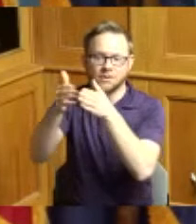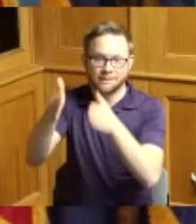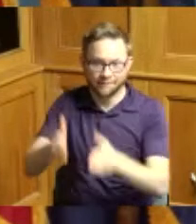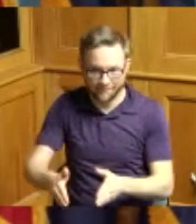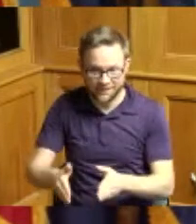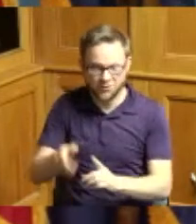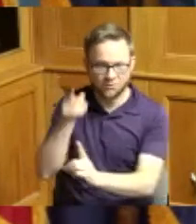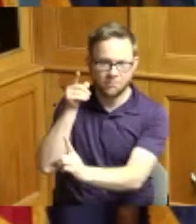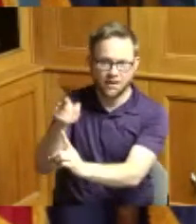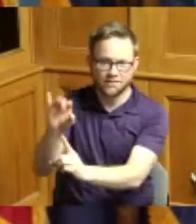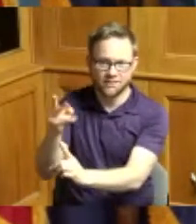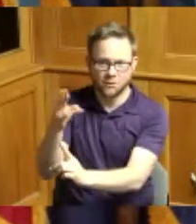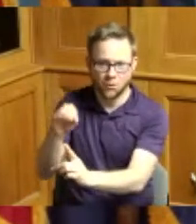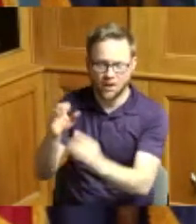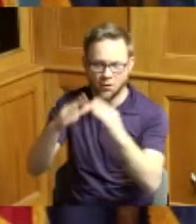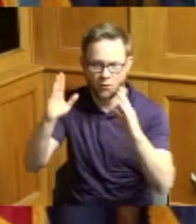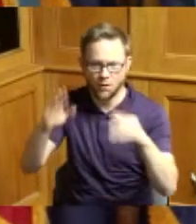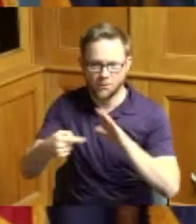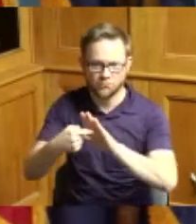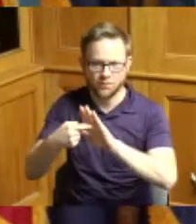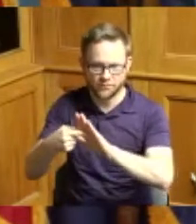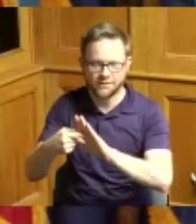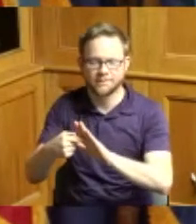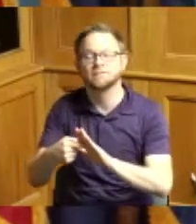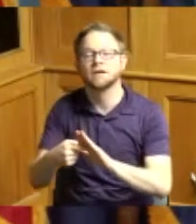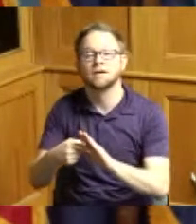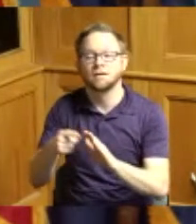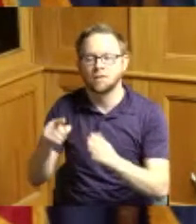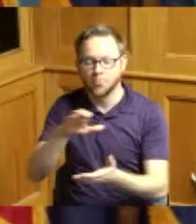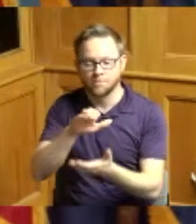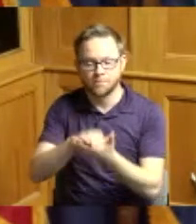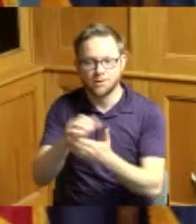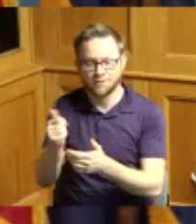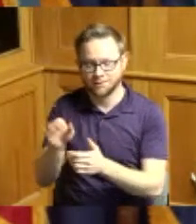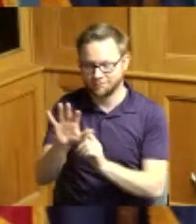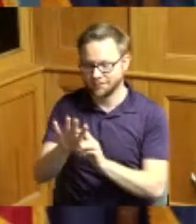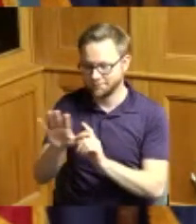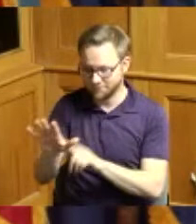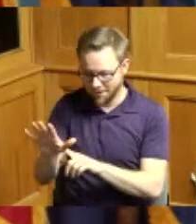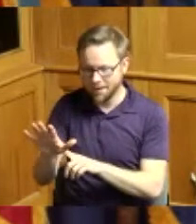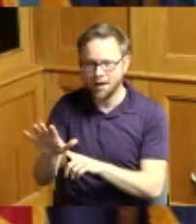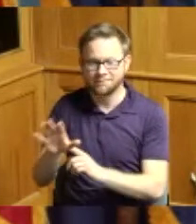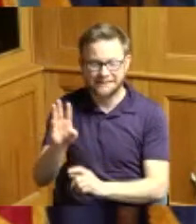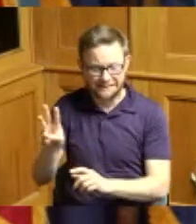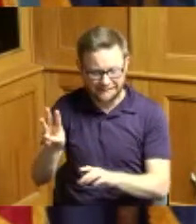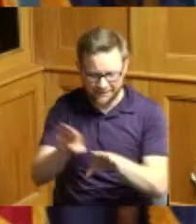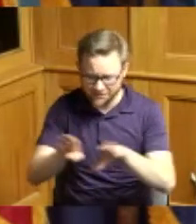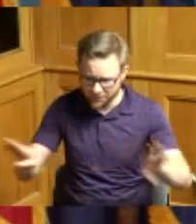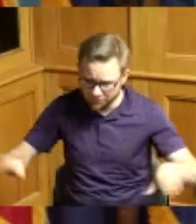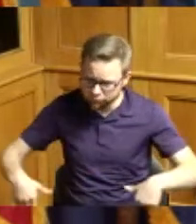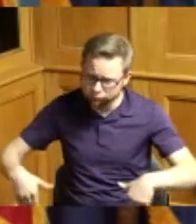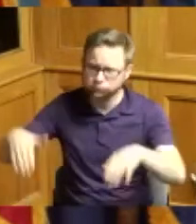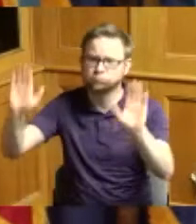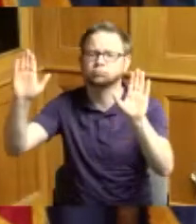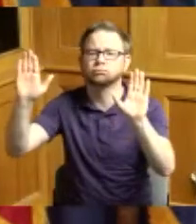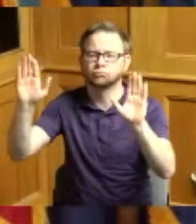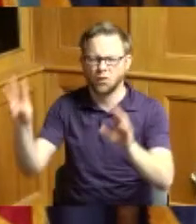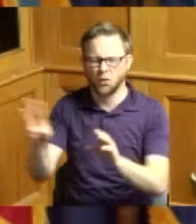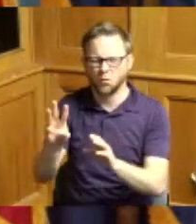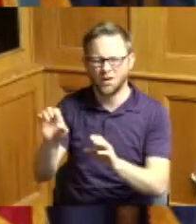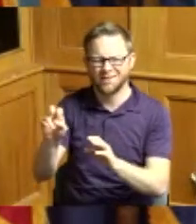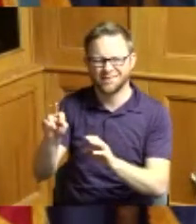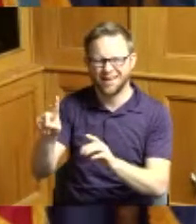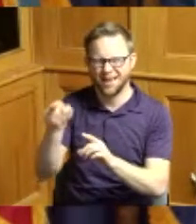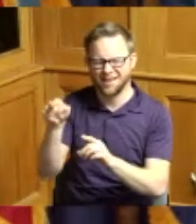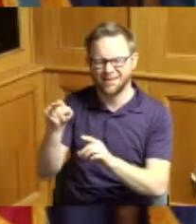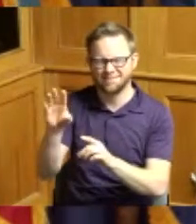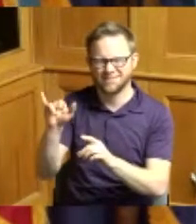Ohio house they married in 1955 and they raised six children in the west end she is a consummate